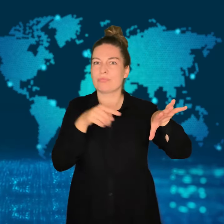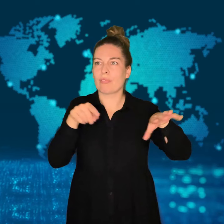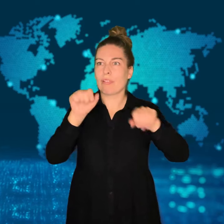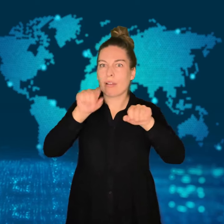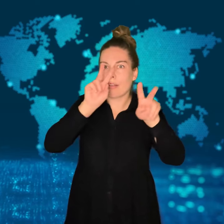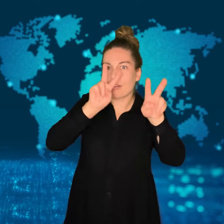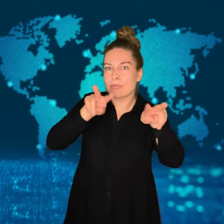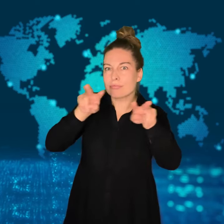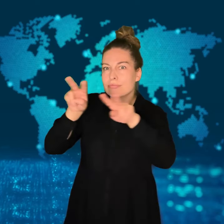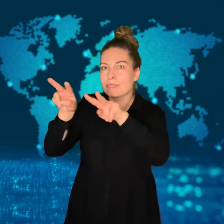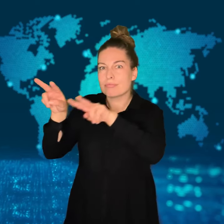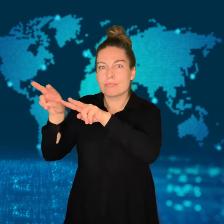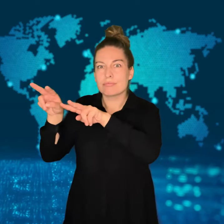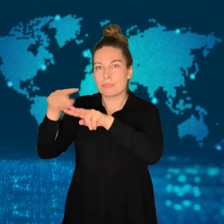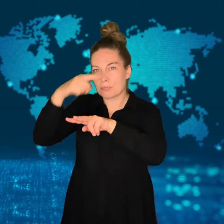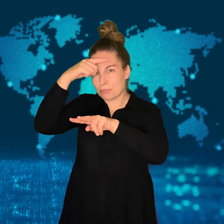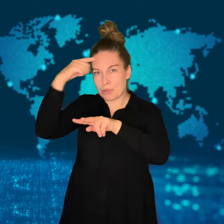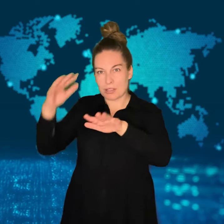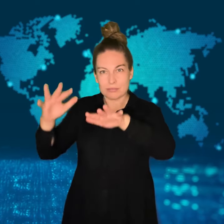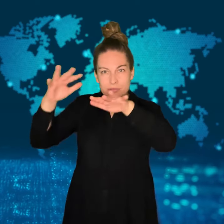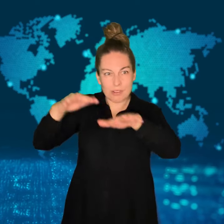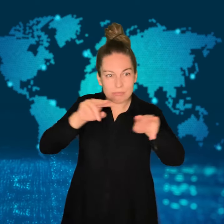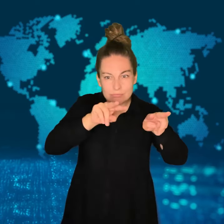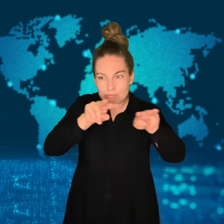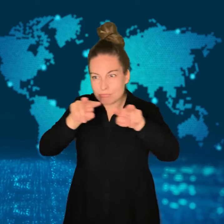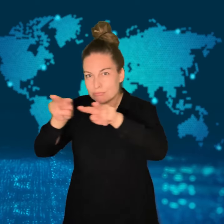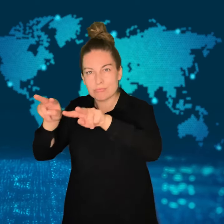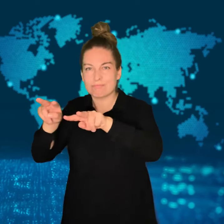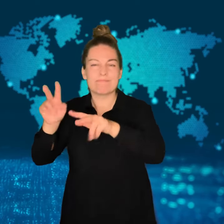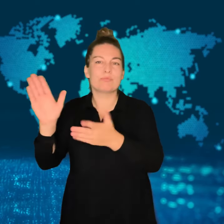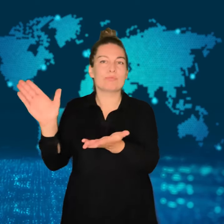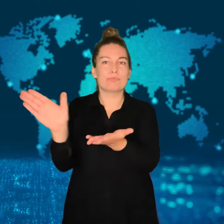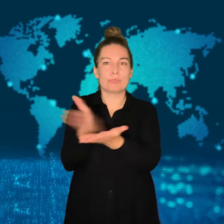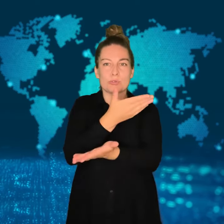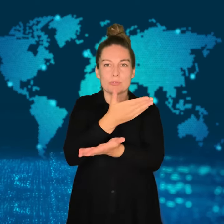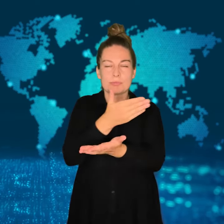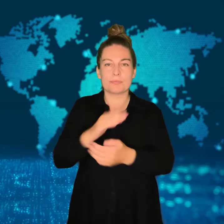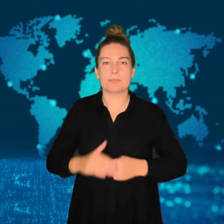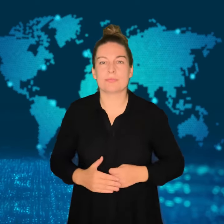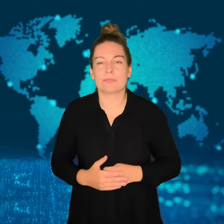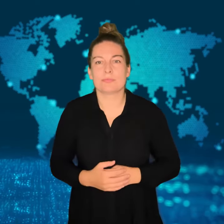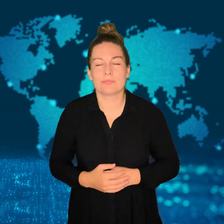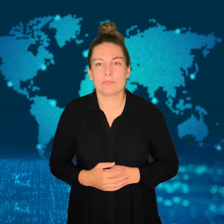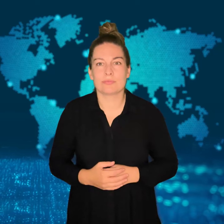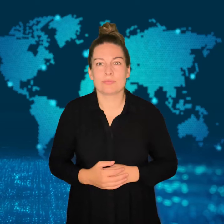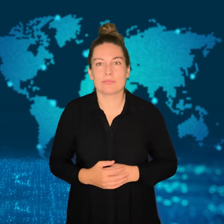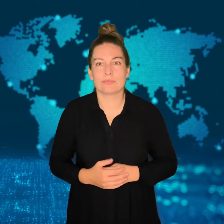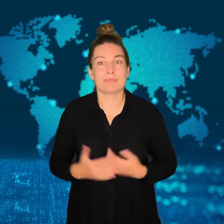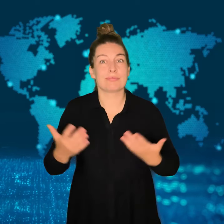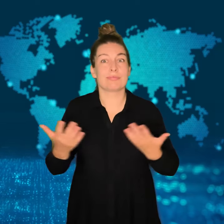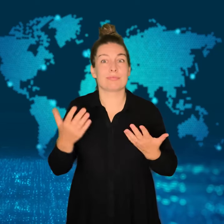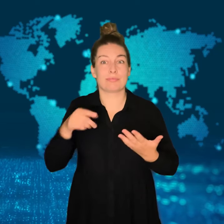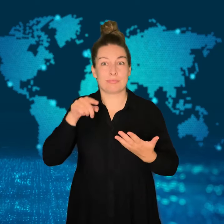as helicopter landing sites.